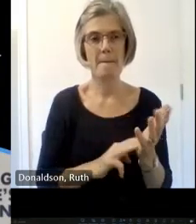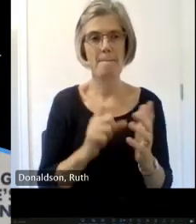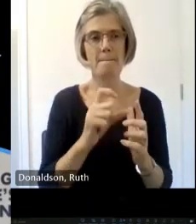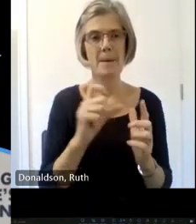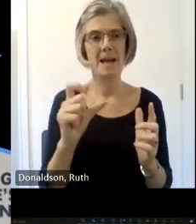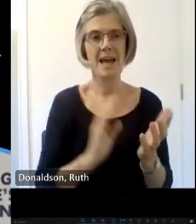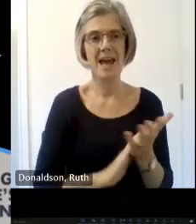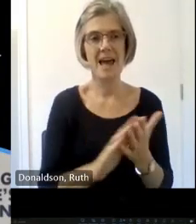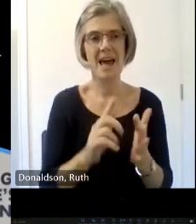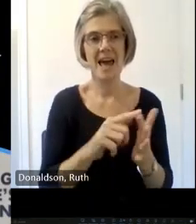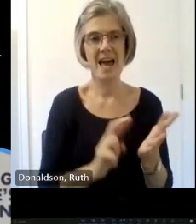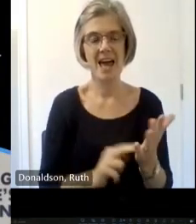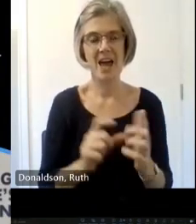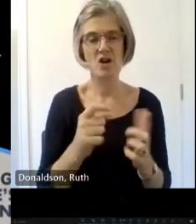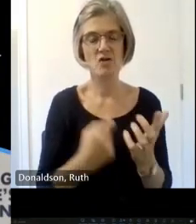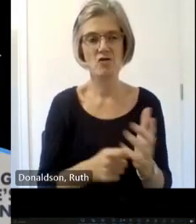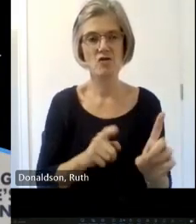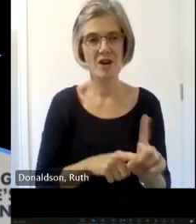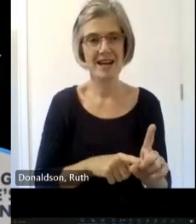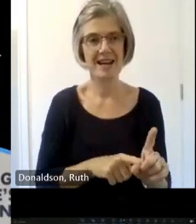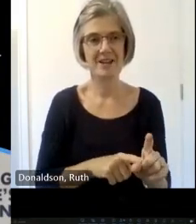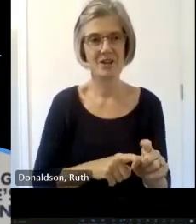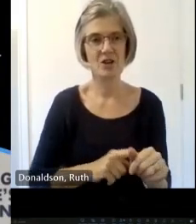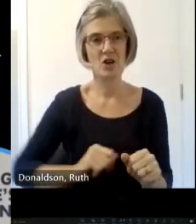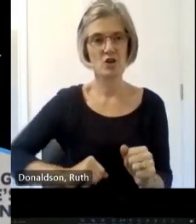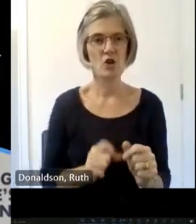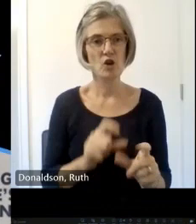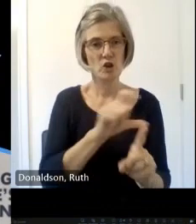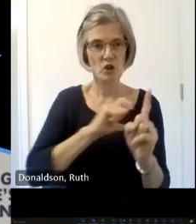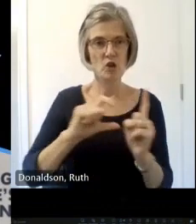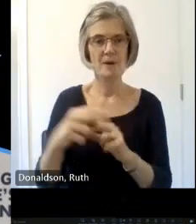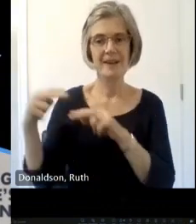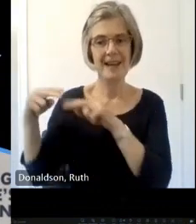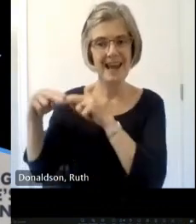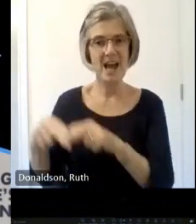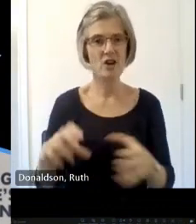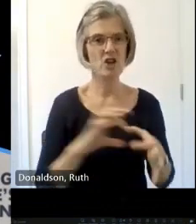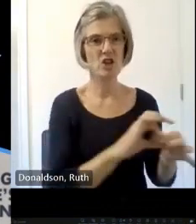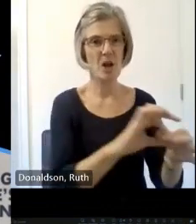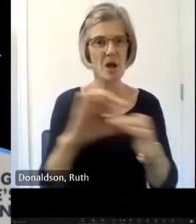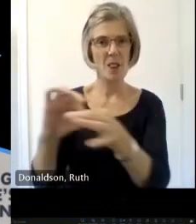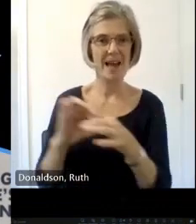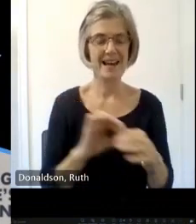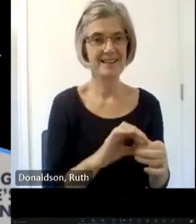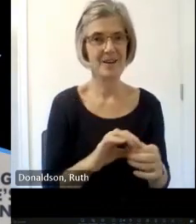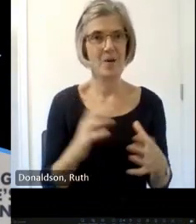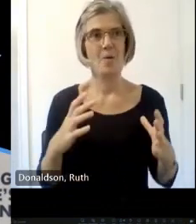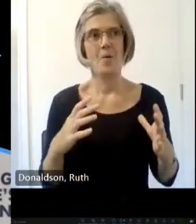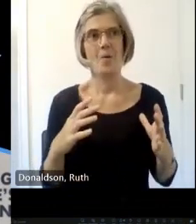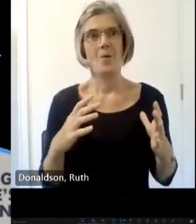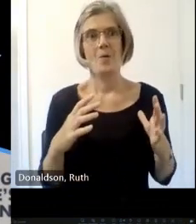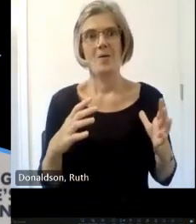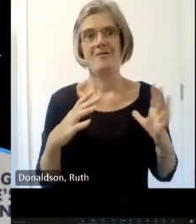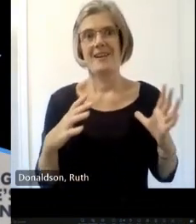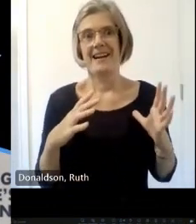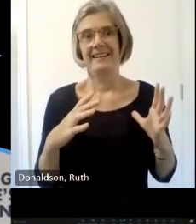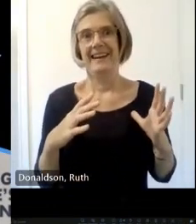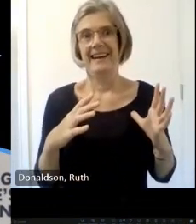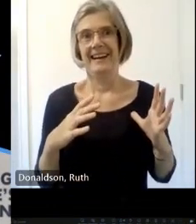Alliance sh I learned it thank you I went for a much more frantic approach to this so NCA